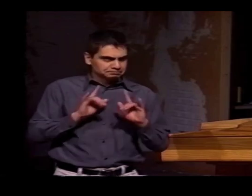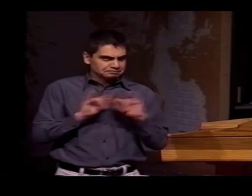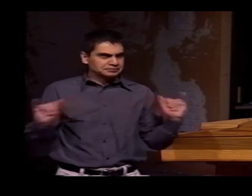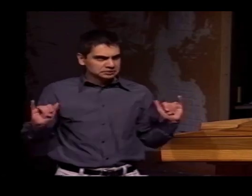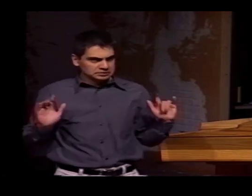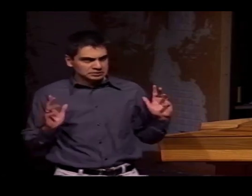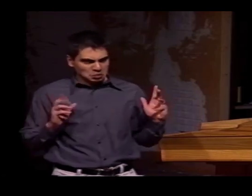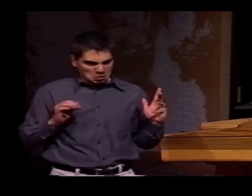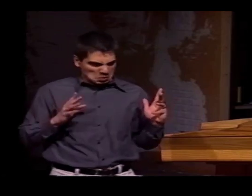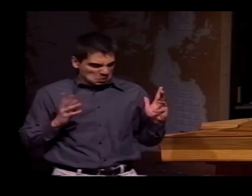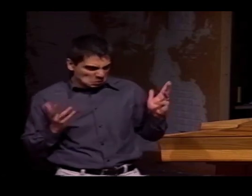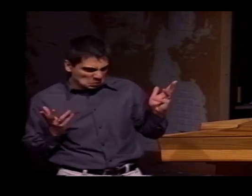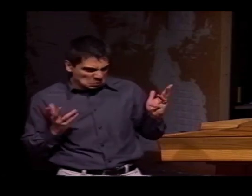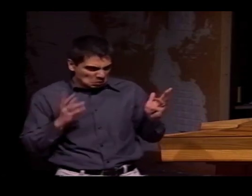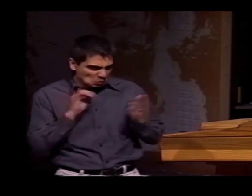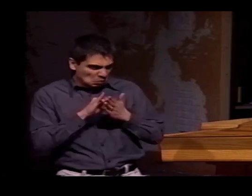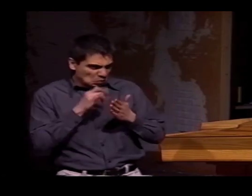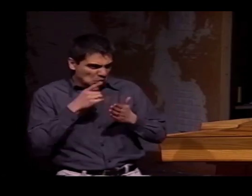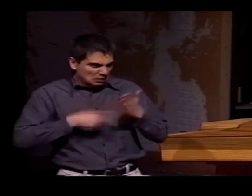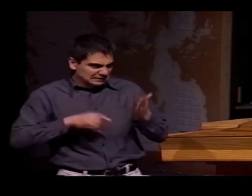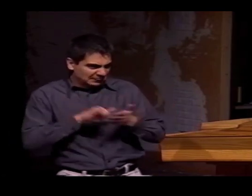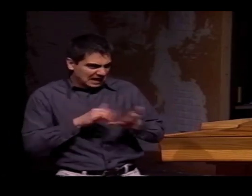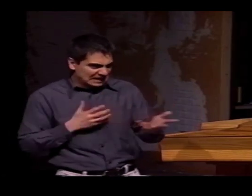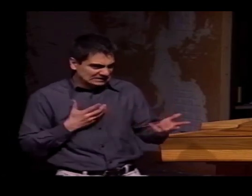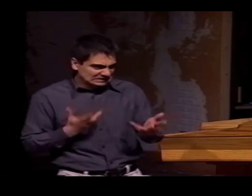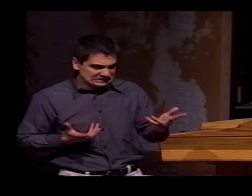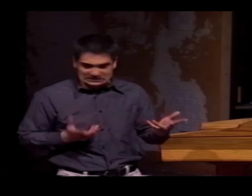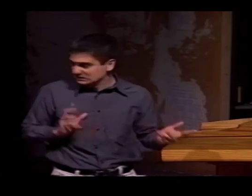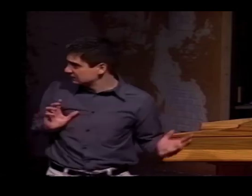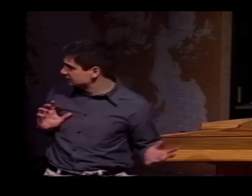OR, LIKE, THE "COME HERE" GESTURE.